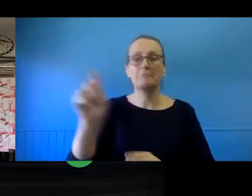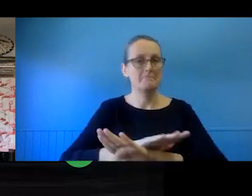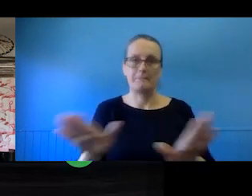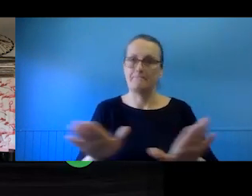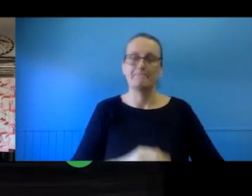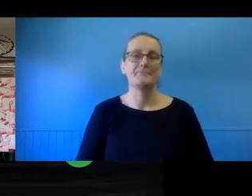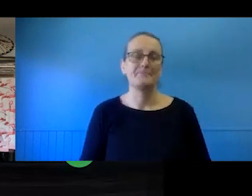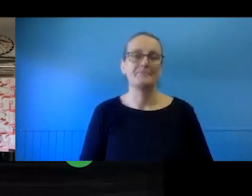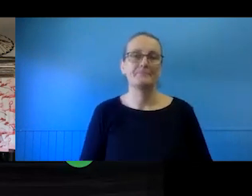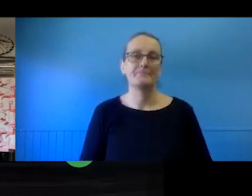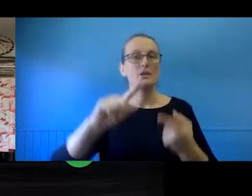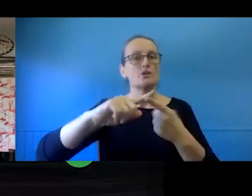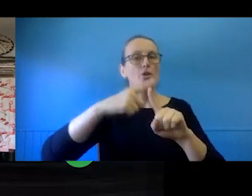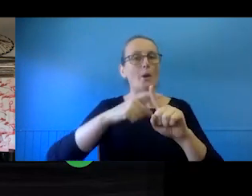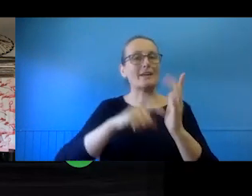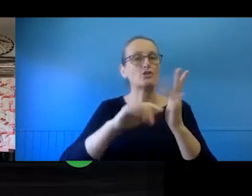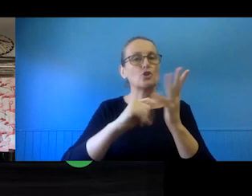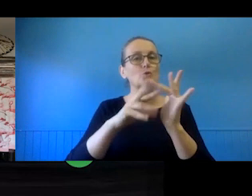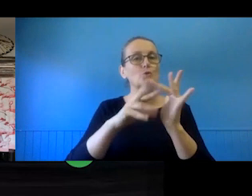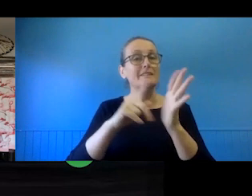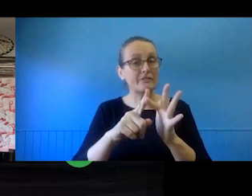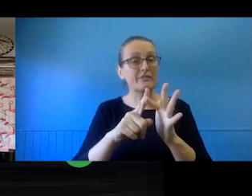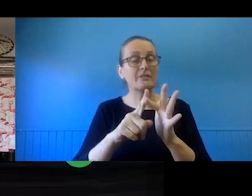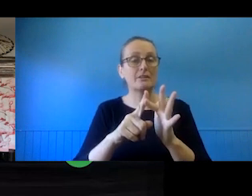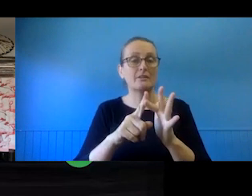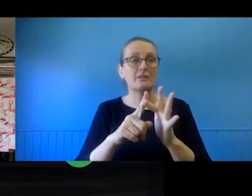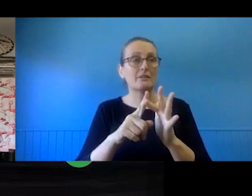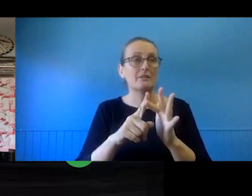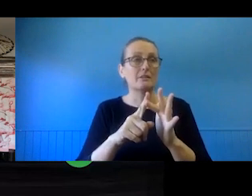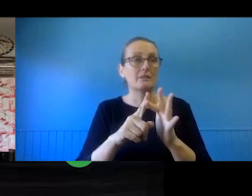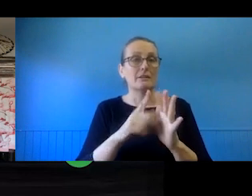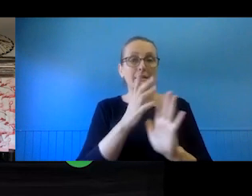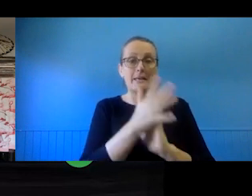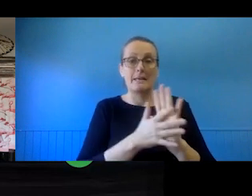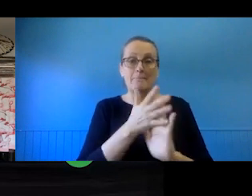you think about exclusive licensing as essentially granting all the